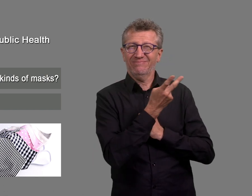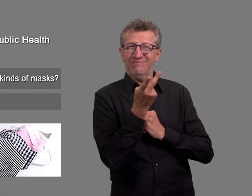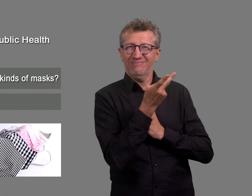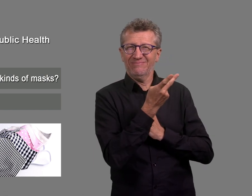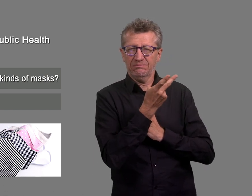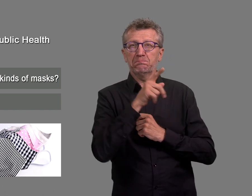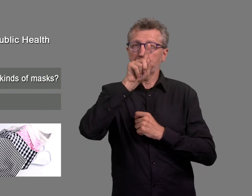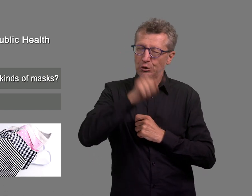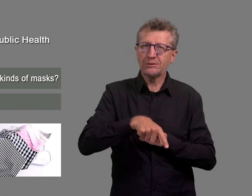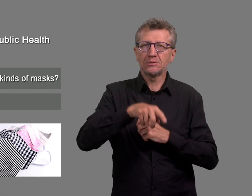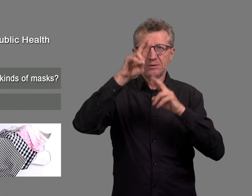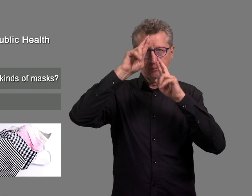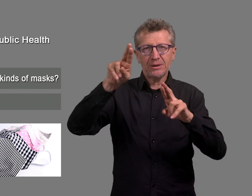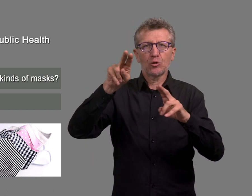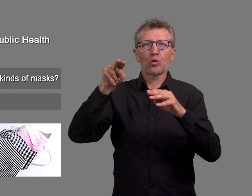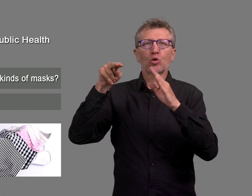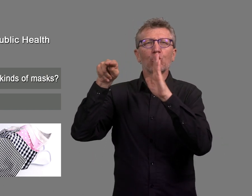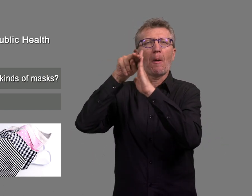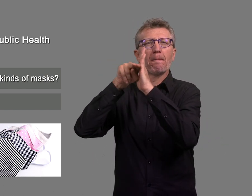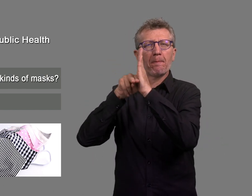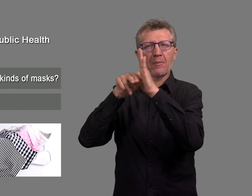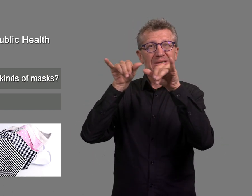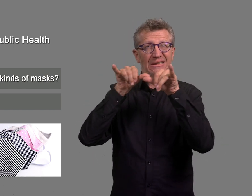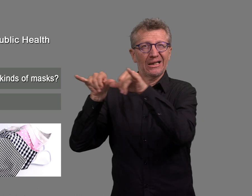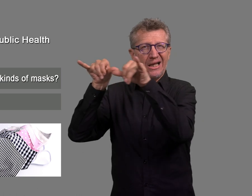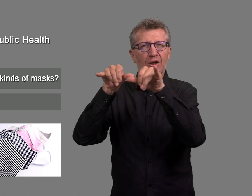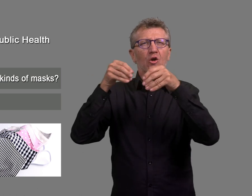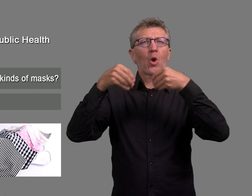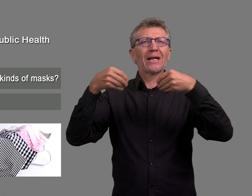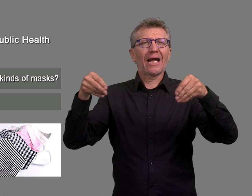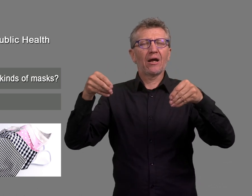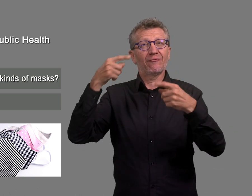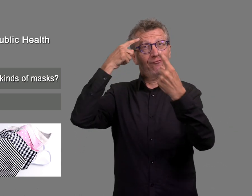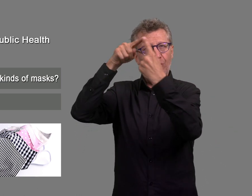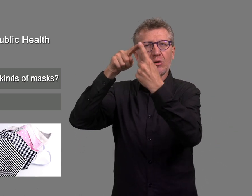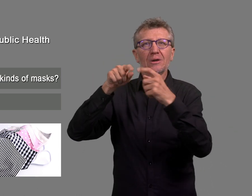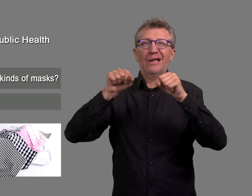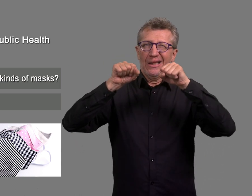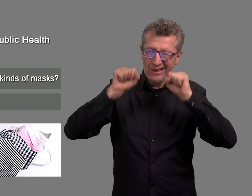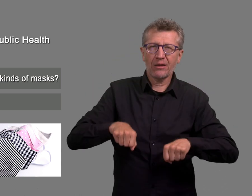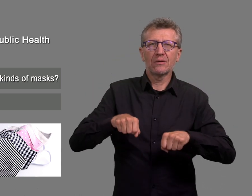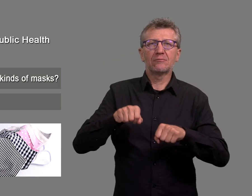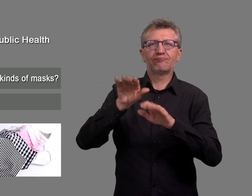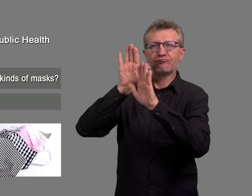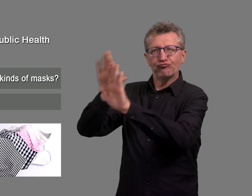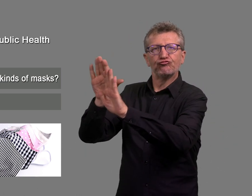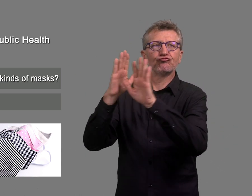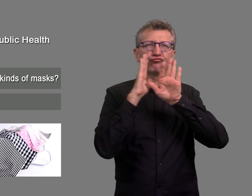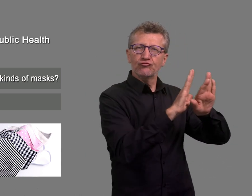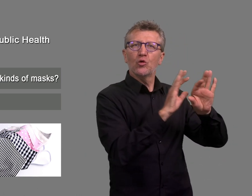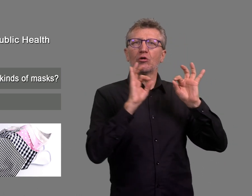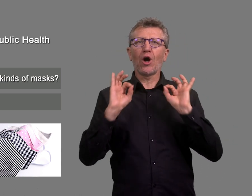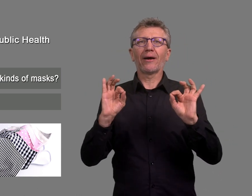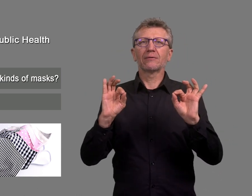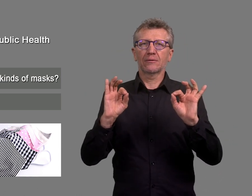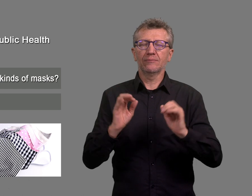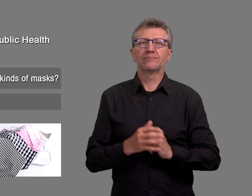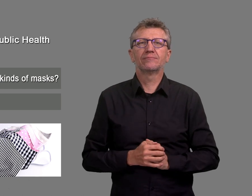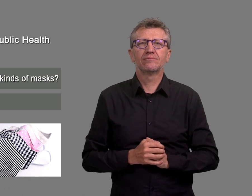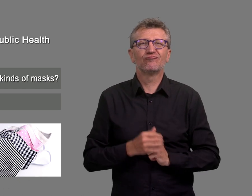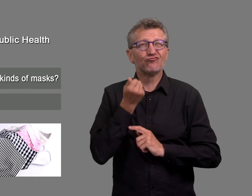This type of mask should meet certain quality standards to ensure that the mask provides protection.